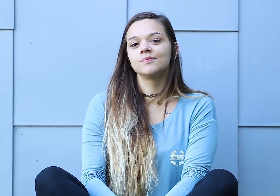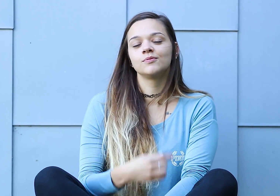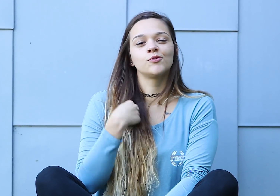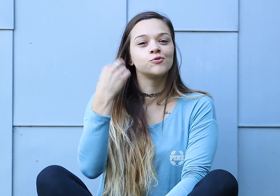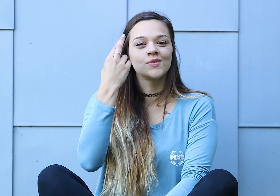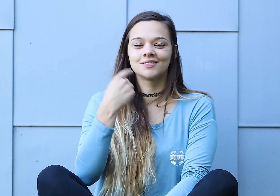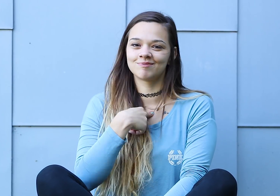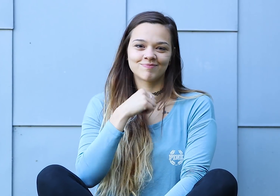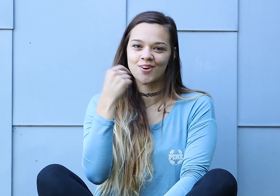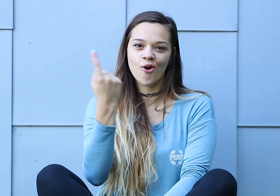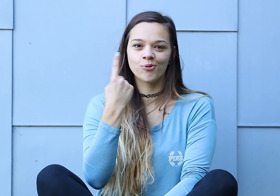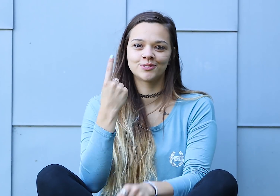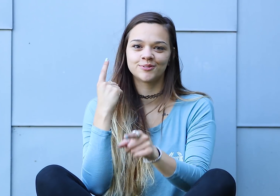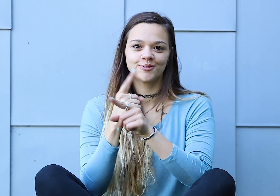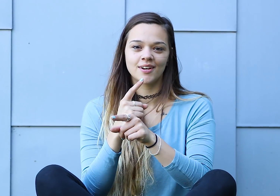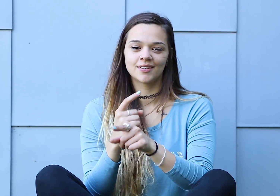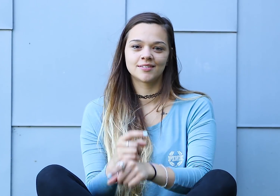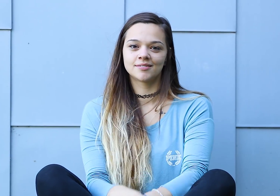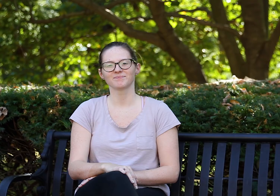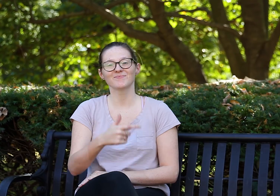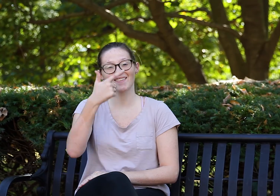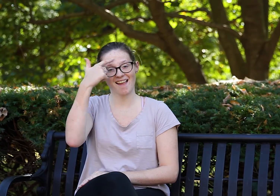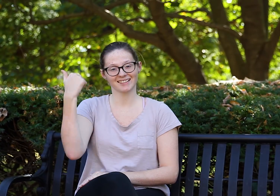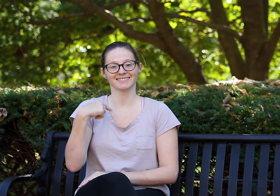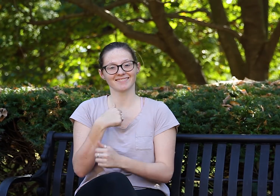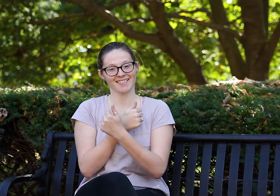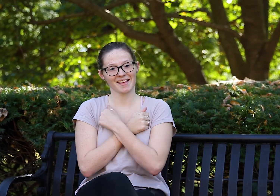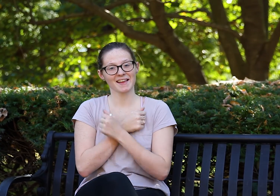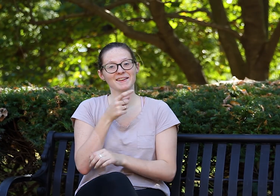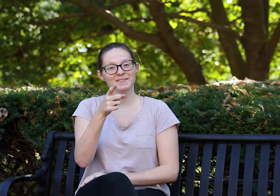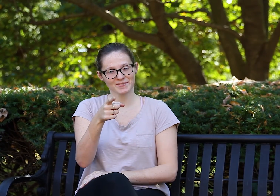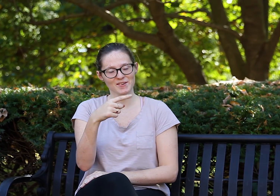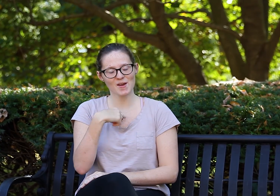I realize I’m not always right. Because I love you,